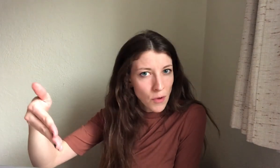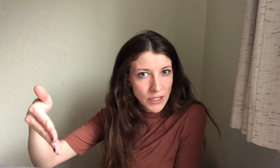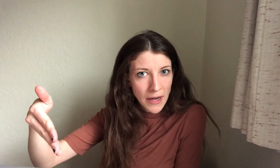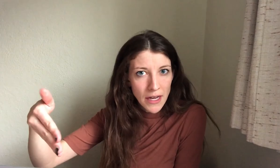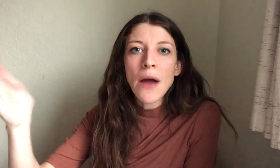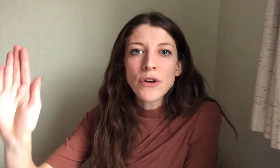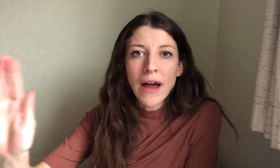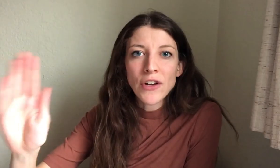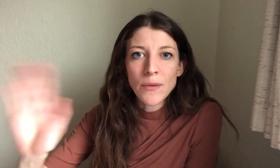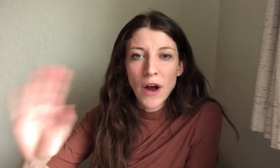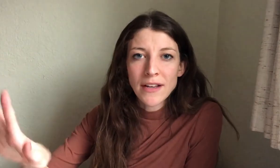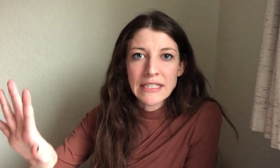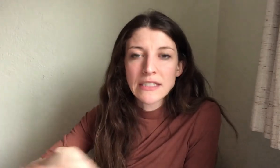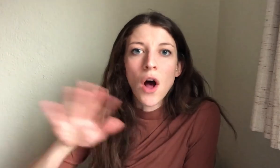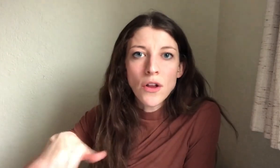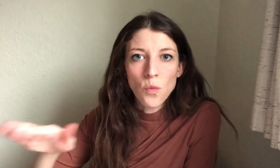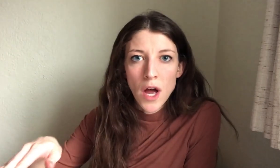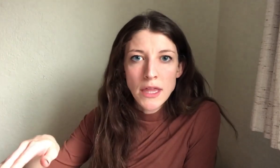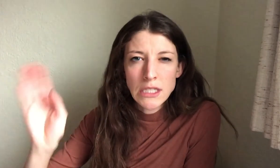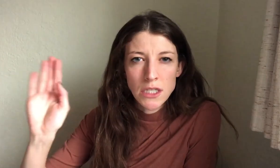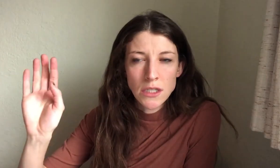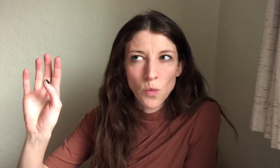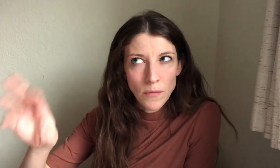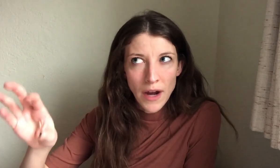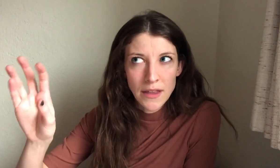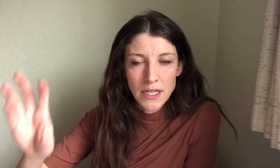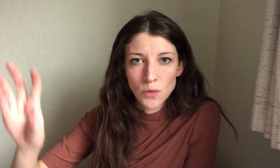multi mic. I would rather get a product that does all in one than just one product that does ,